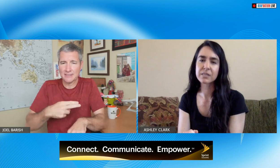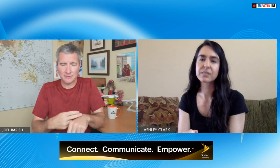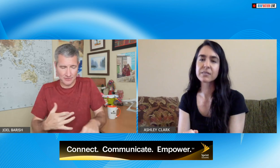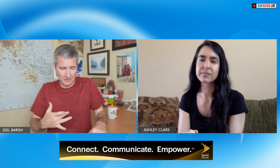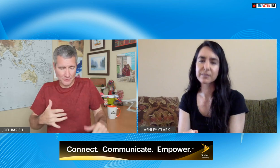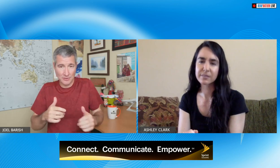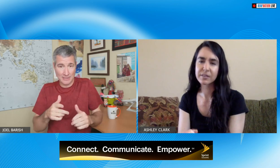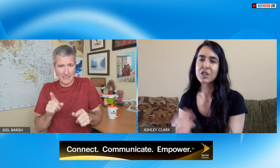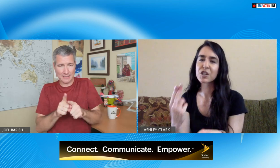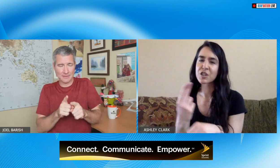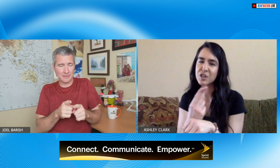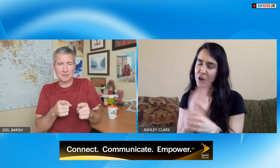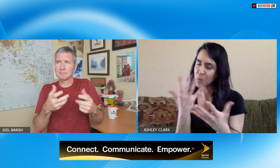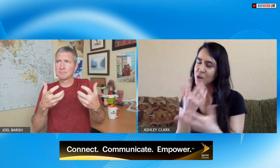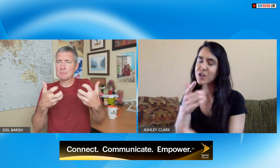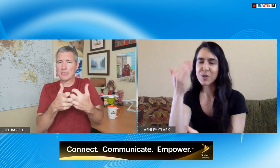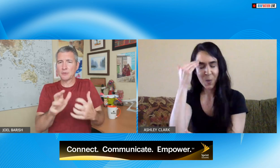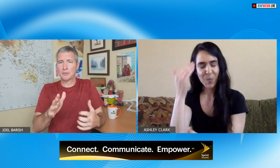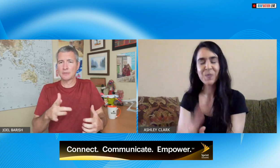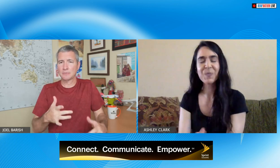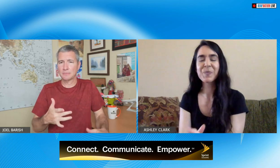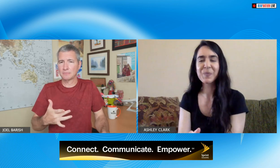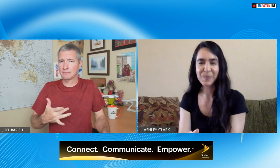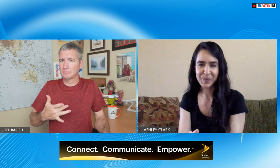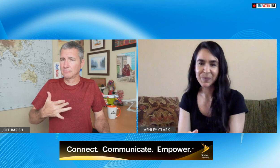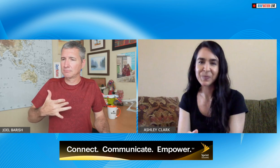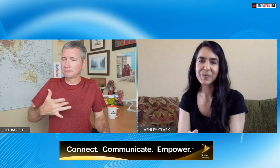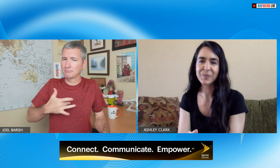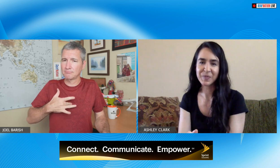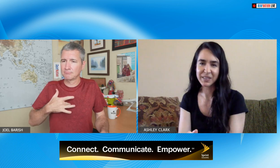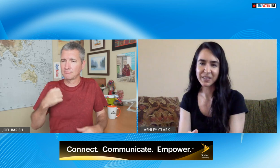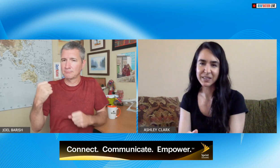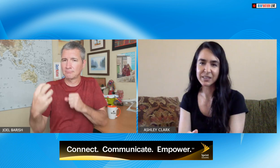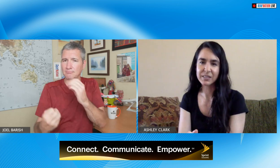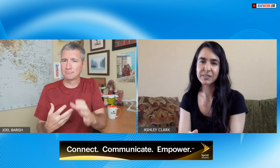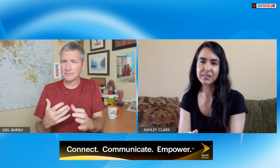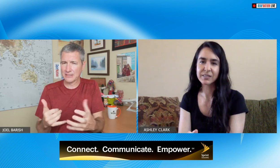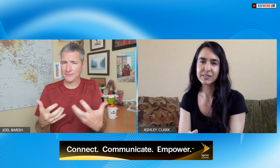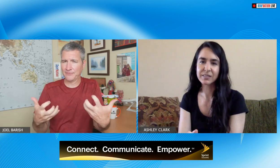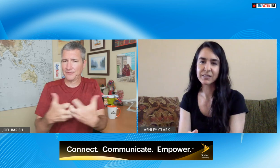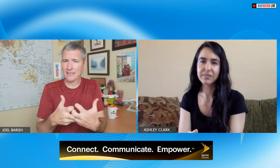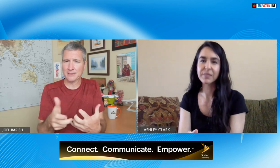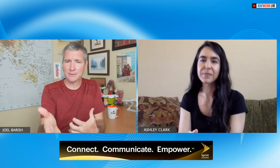not perfect just signing right just something that matches the the feel of